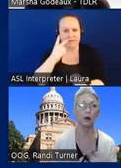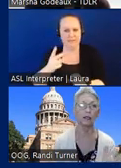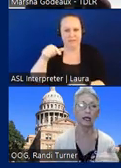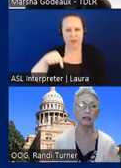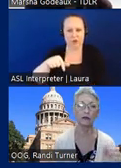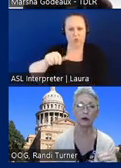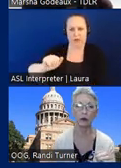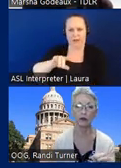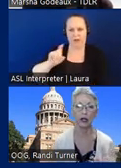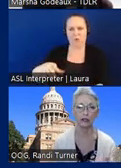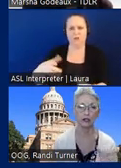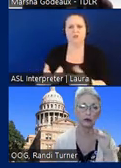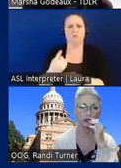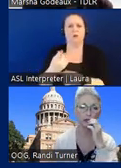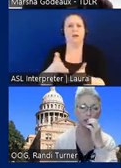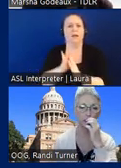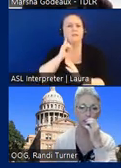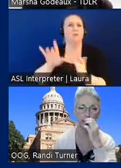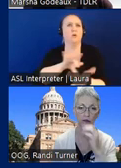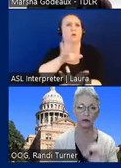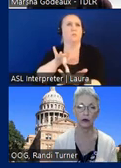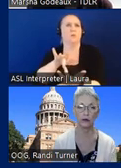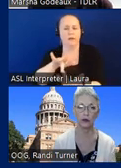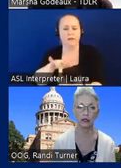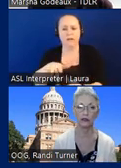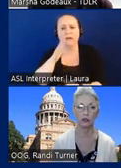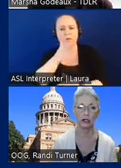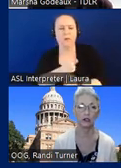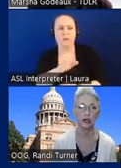one is asking for a point of contact, we'll get that before we will get the point of contact,